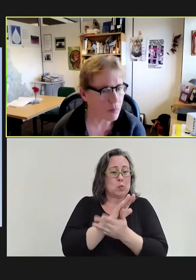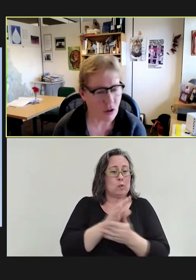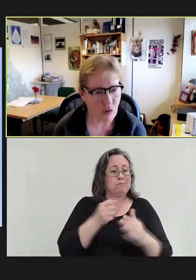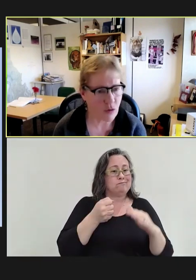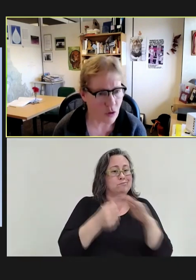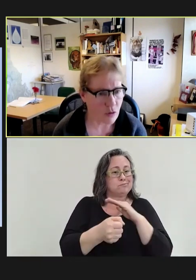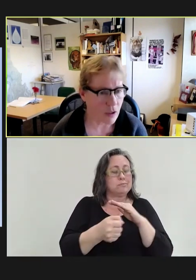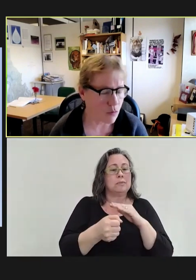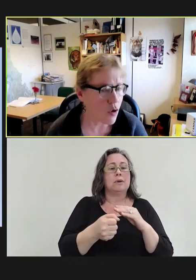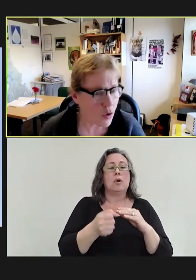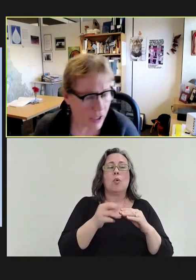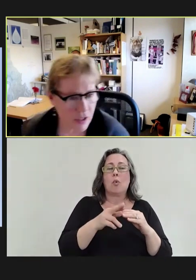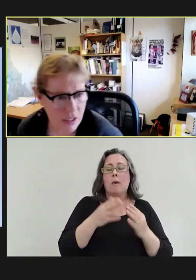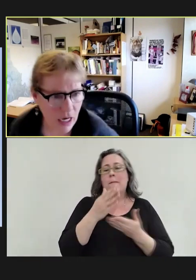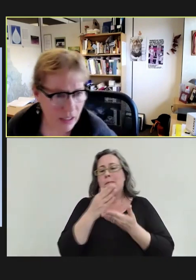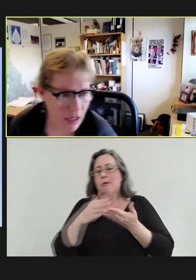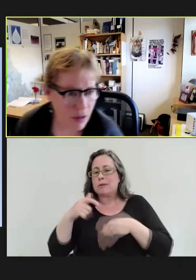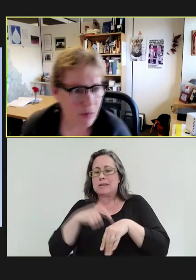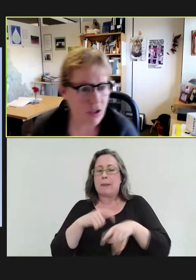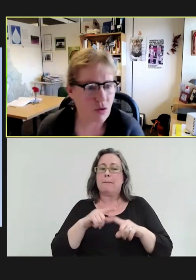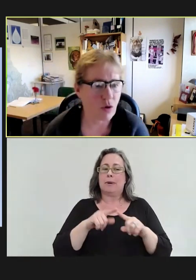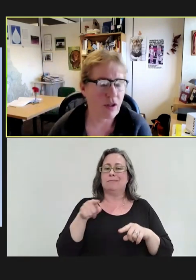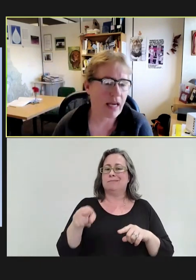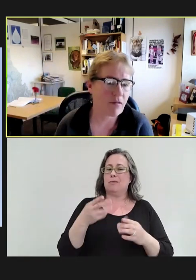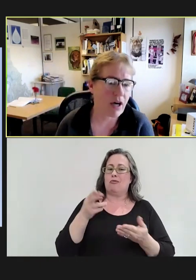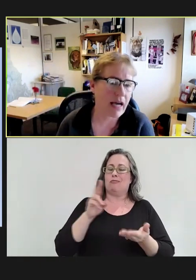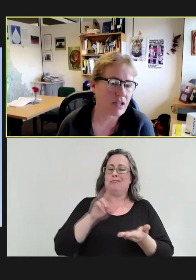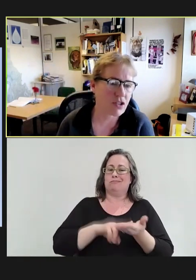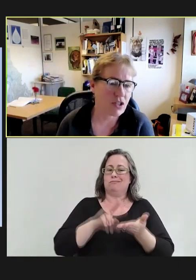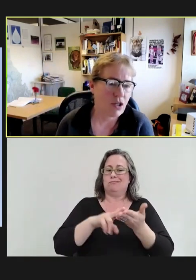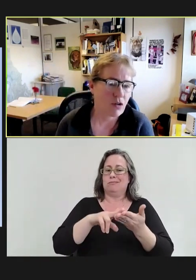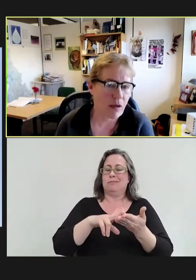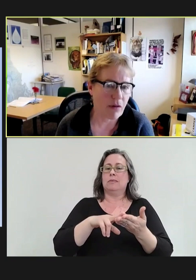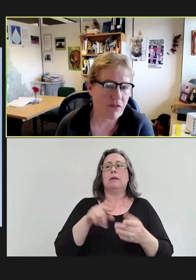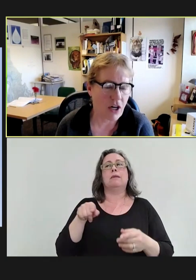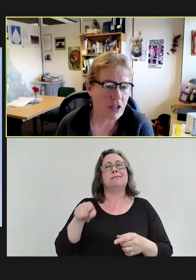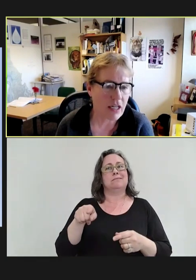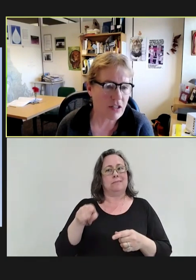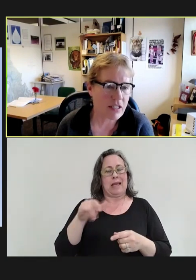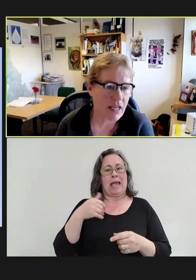but they're enrolled at this online public school. And they have the highest rate by far in our state